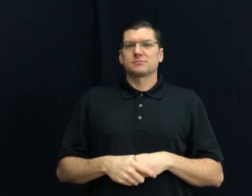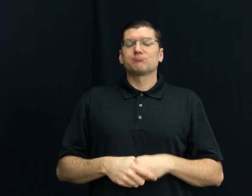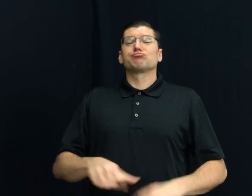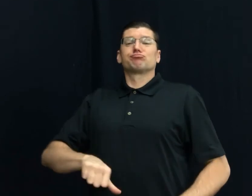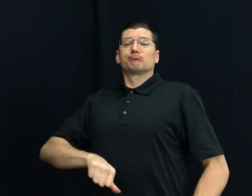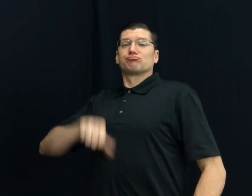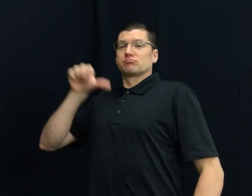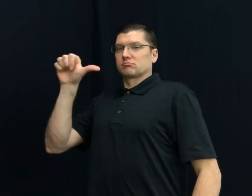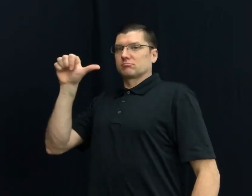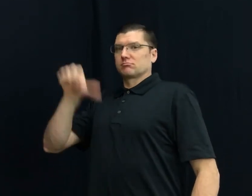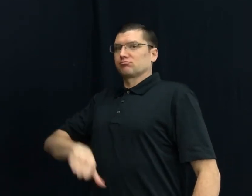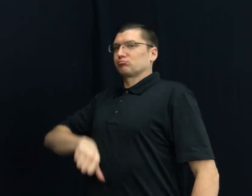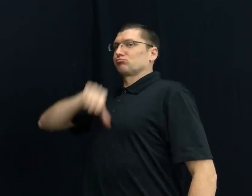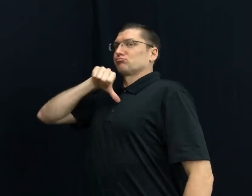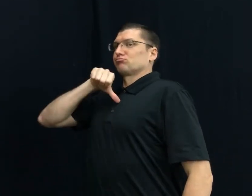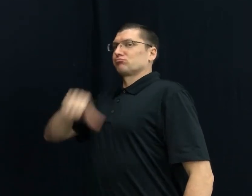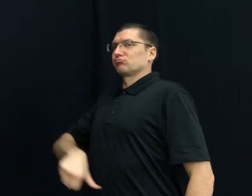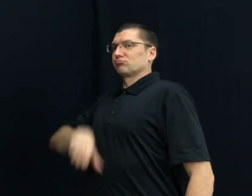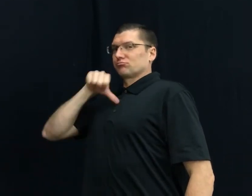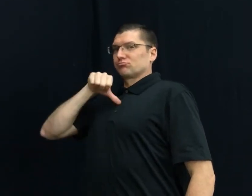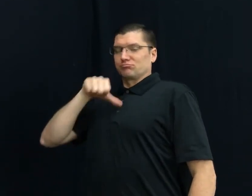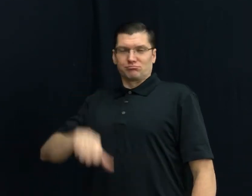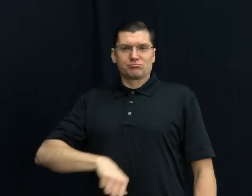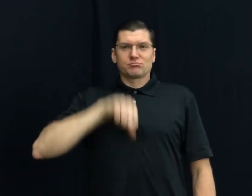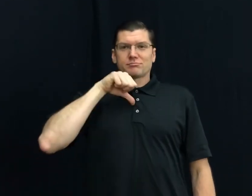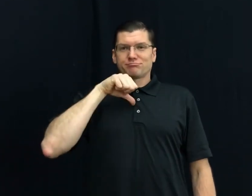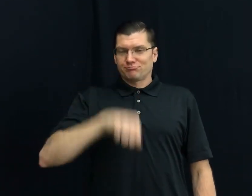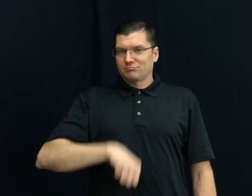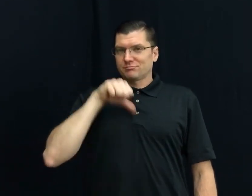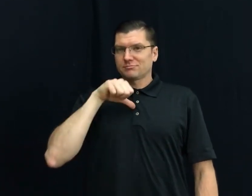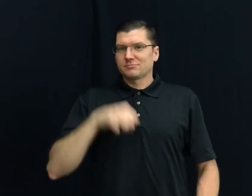41) PRIDE